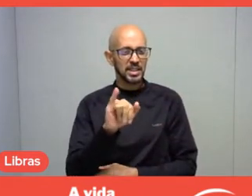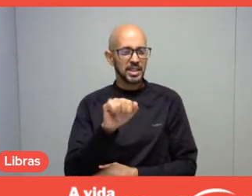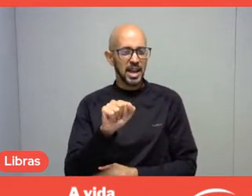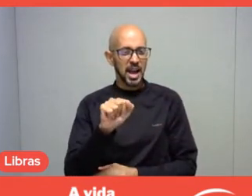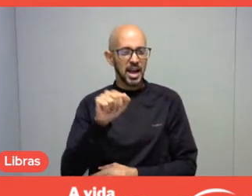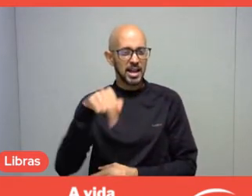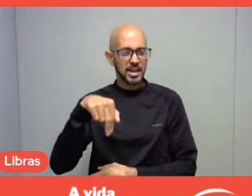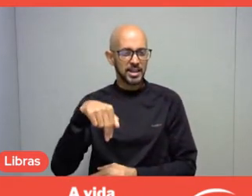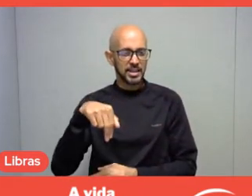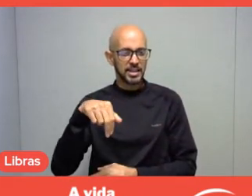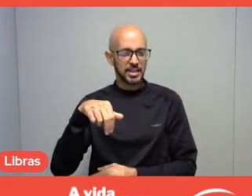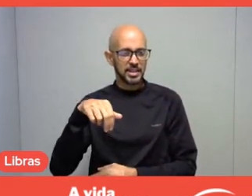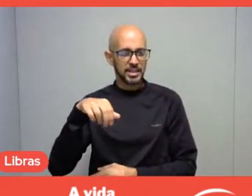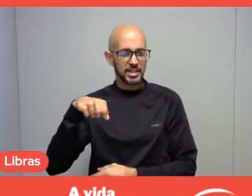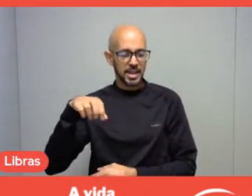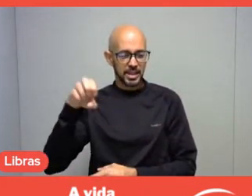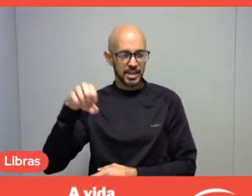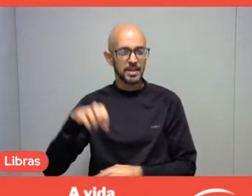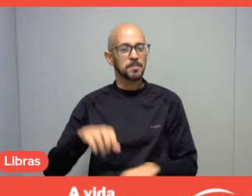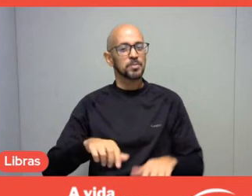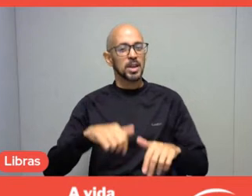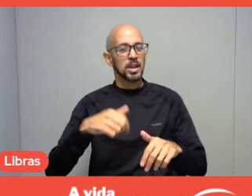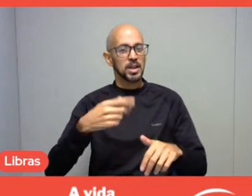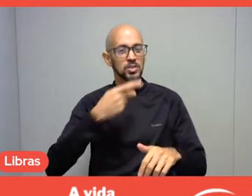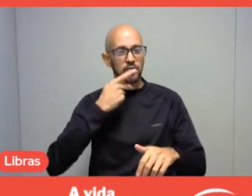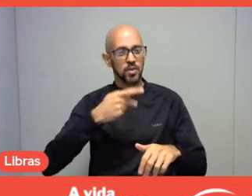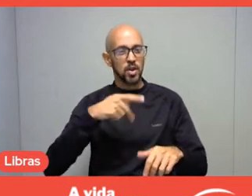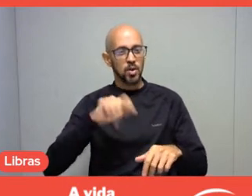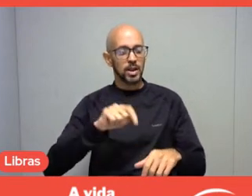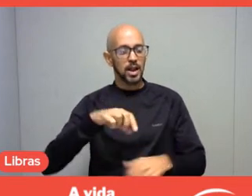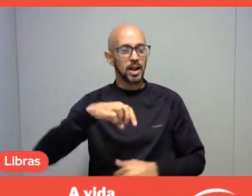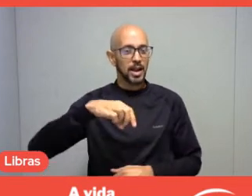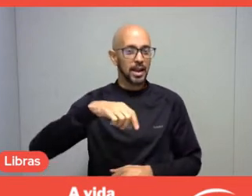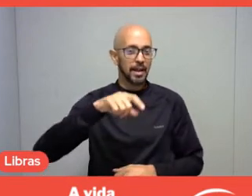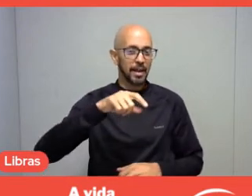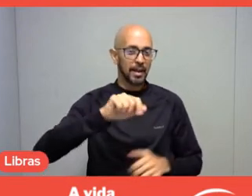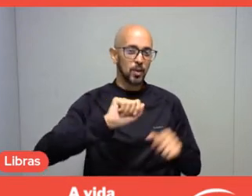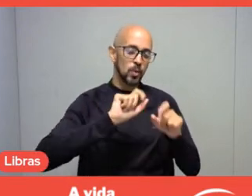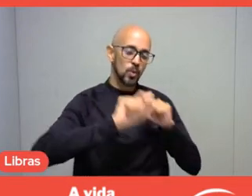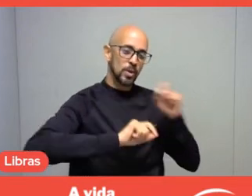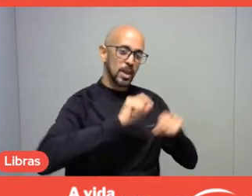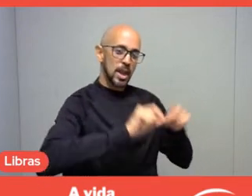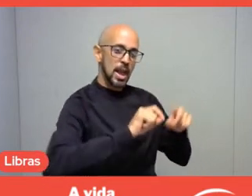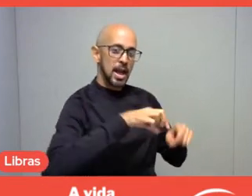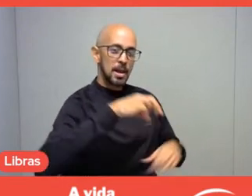where we received, for example, local shellfish gatherers, which was something very significant.